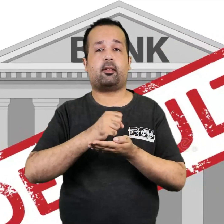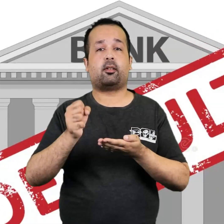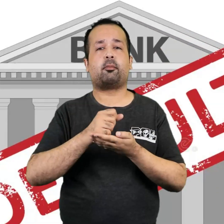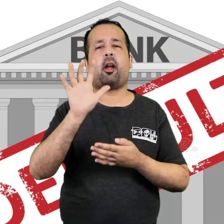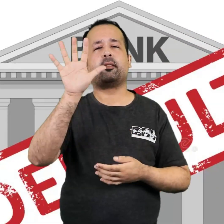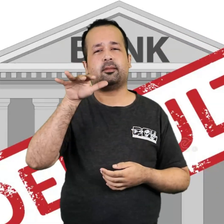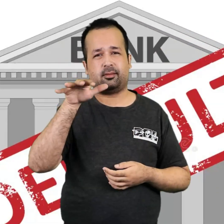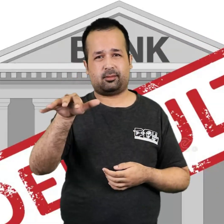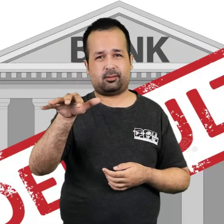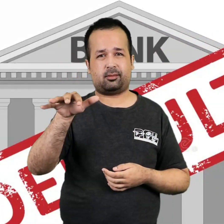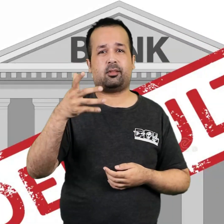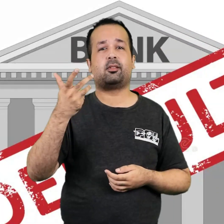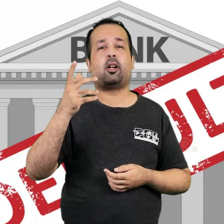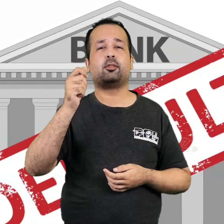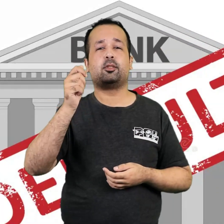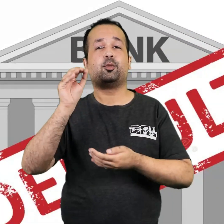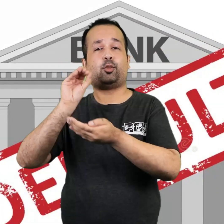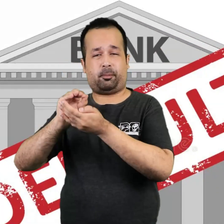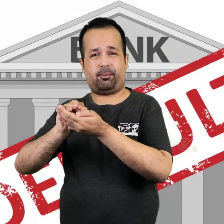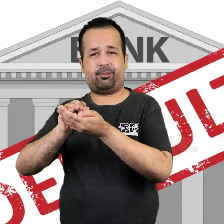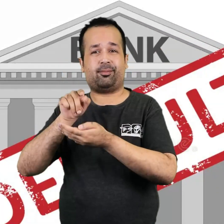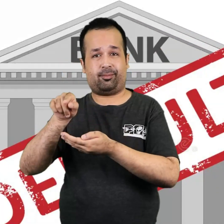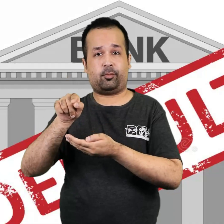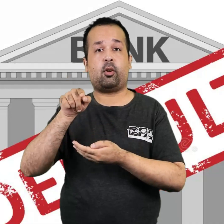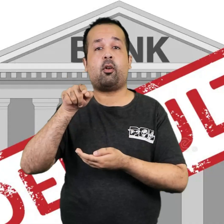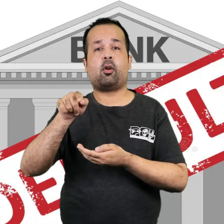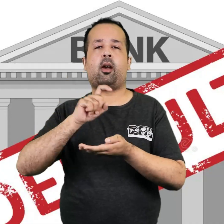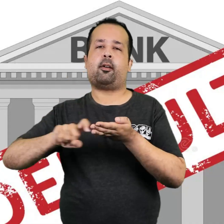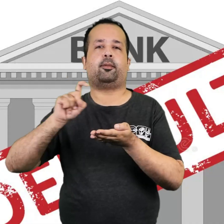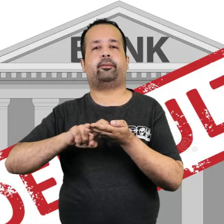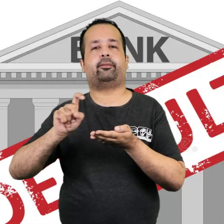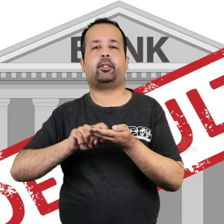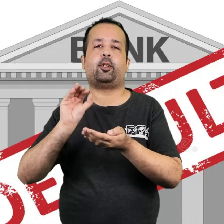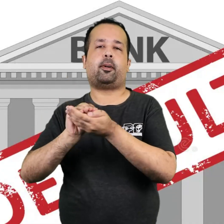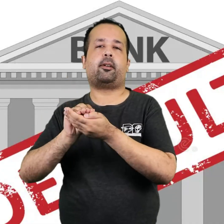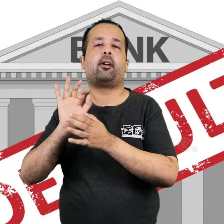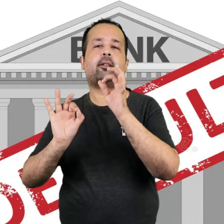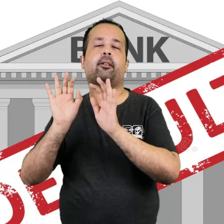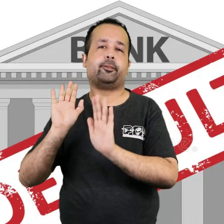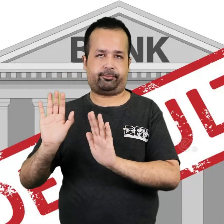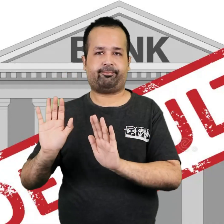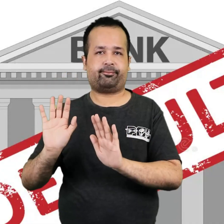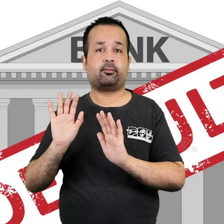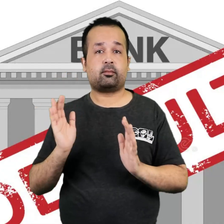Only bank deposits of up to Rs 5 lakh are legally safeguarded.